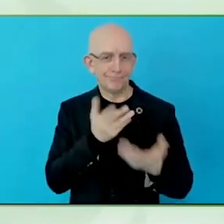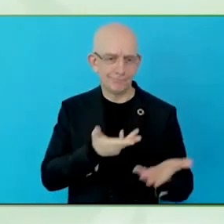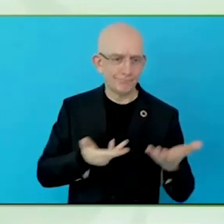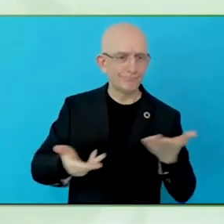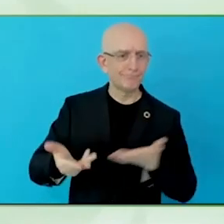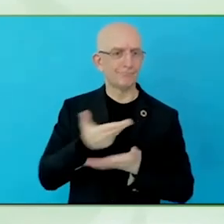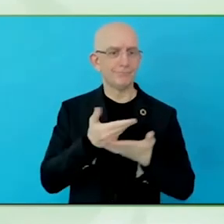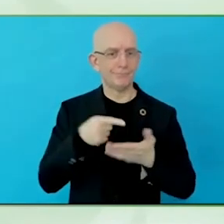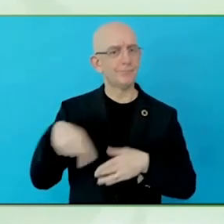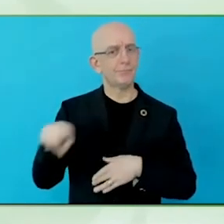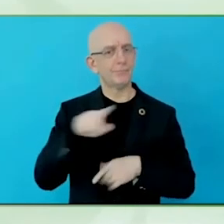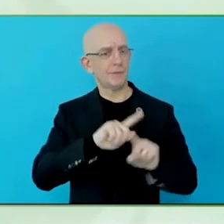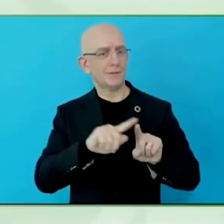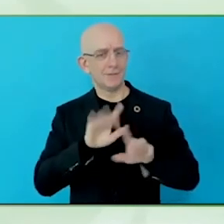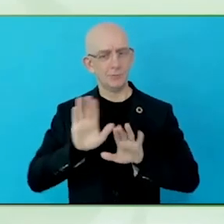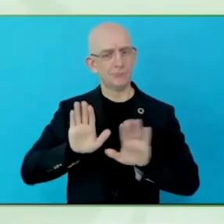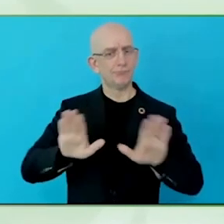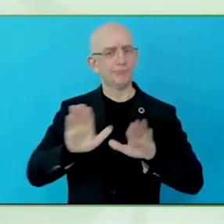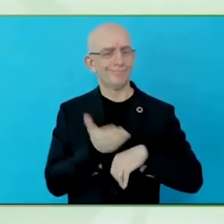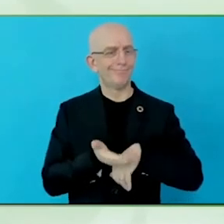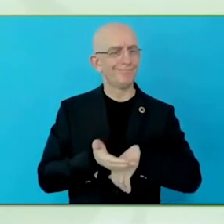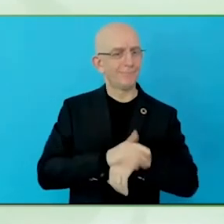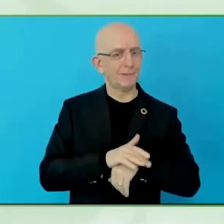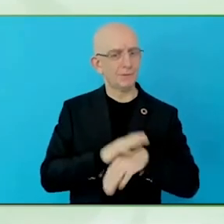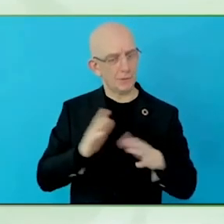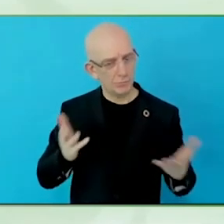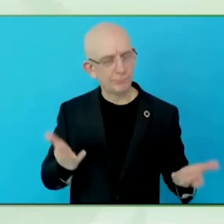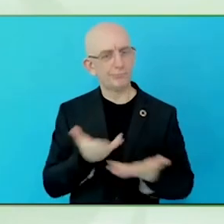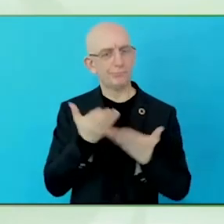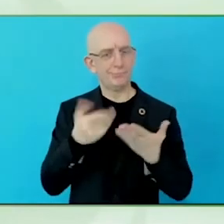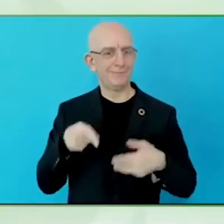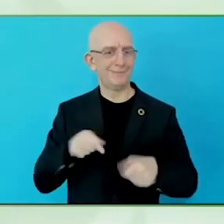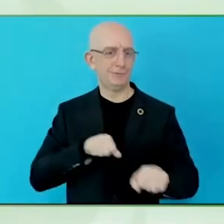Sharing a good morning, everybody. My name is Evert Jan Hoogerwerf.